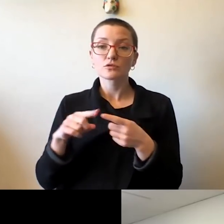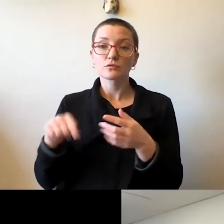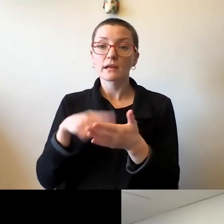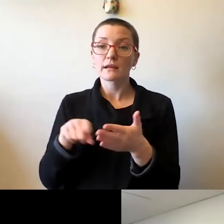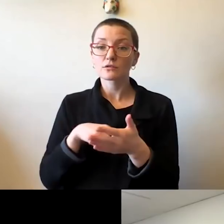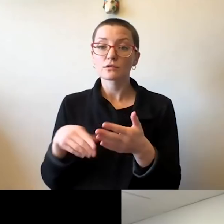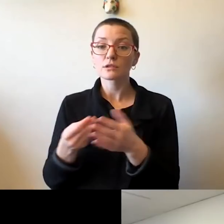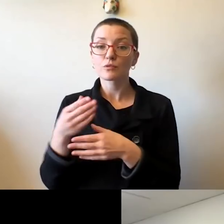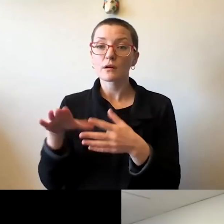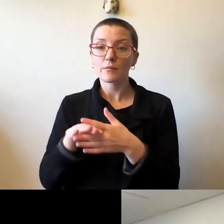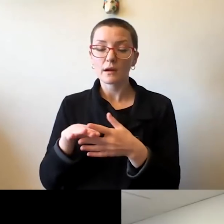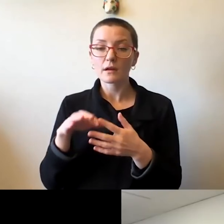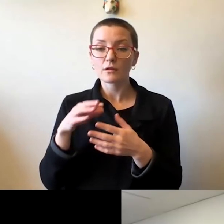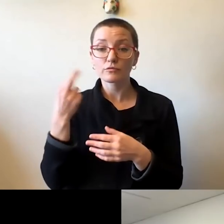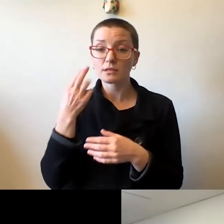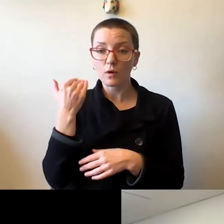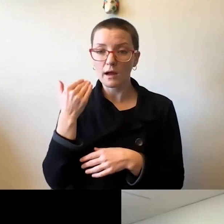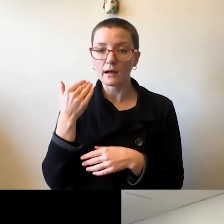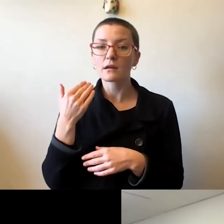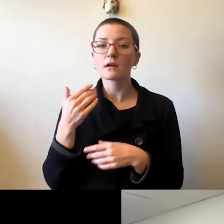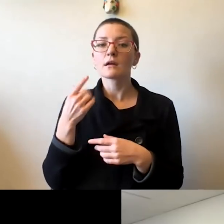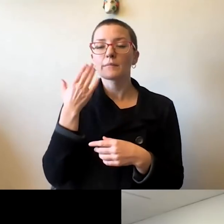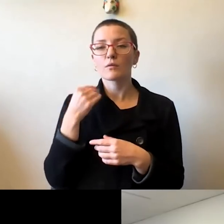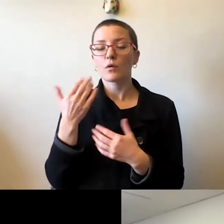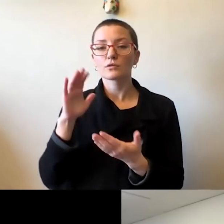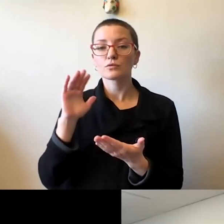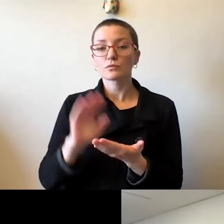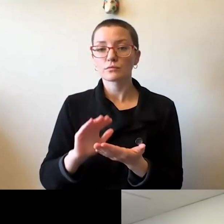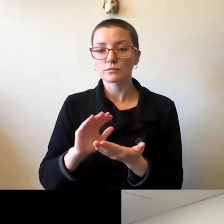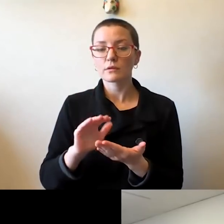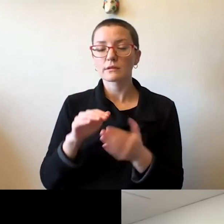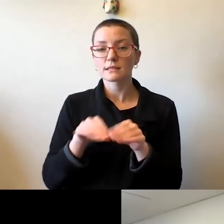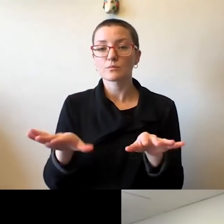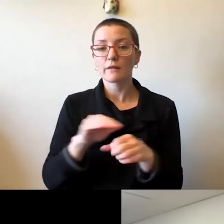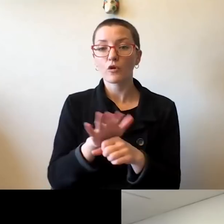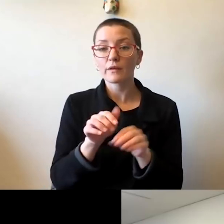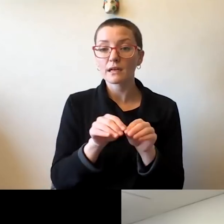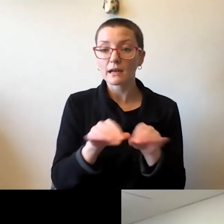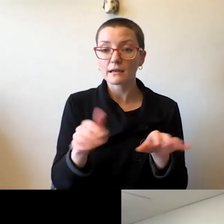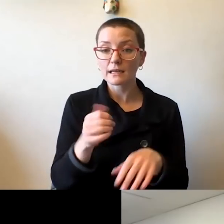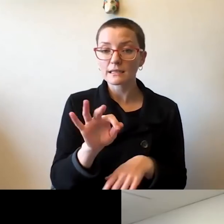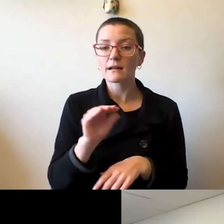and maximize the safety of the campus and the local community. The Centers for Disease Control and Prevention,